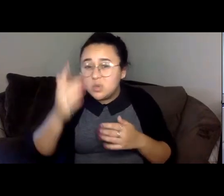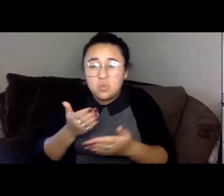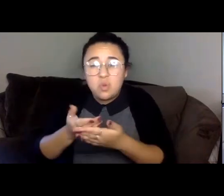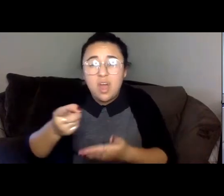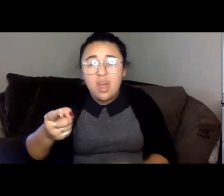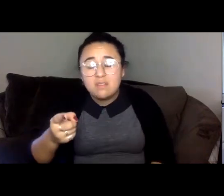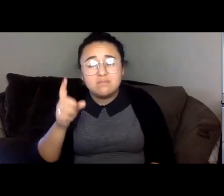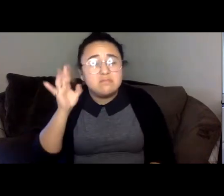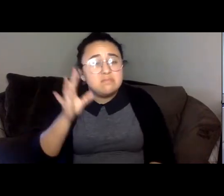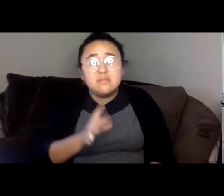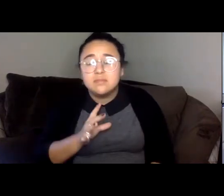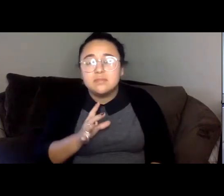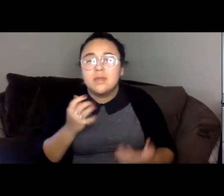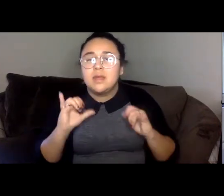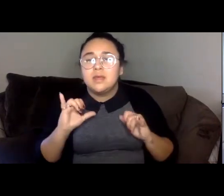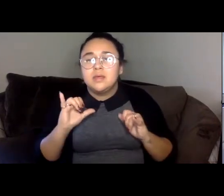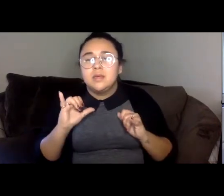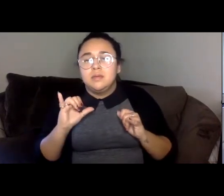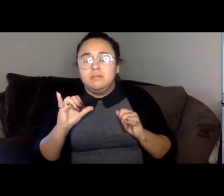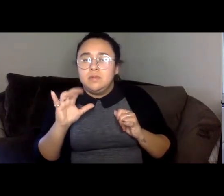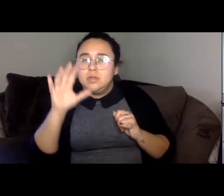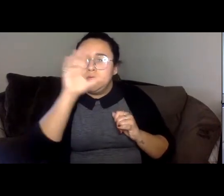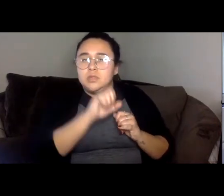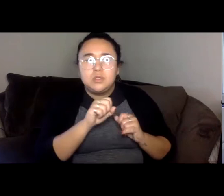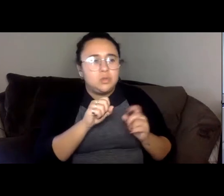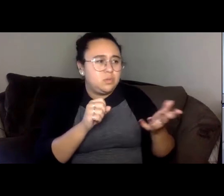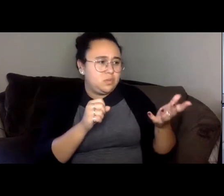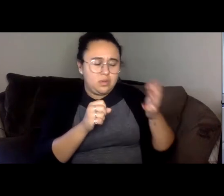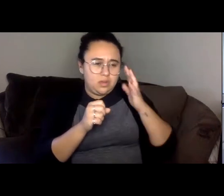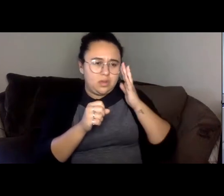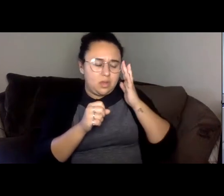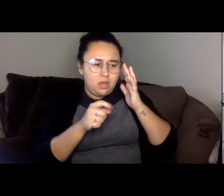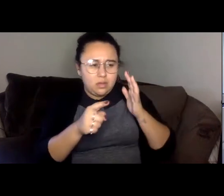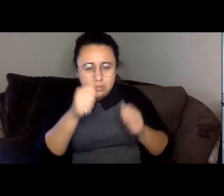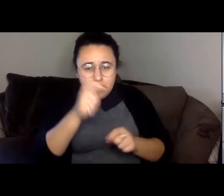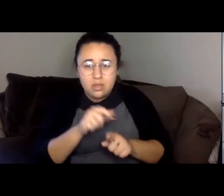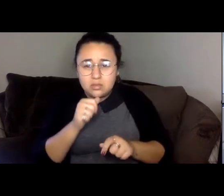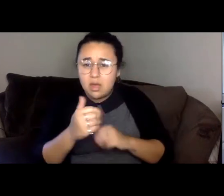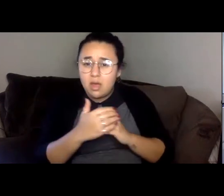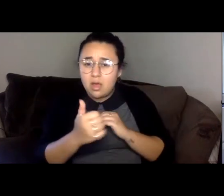I still feel that your brothers weren't called home, and that you don't feel a corresponding anger that you were.